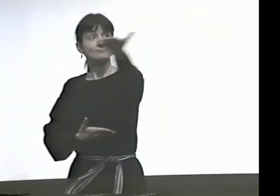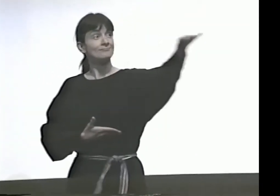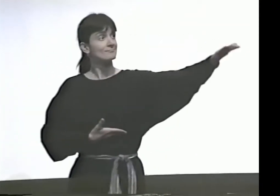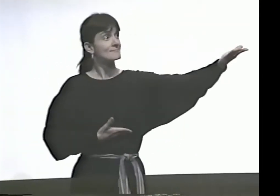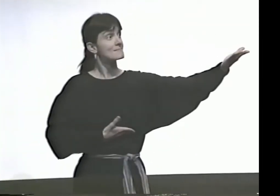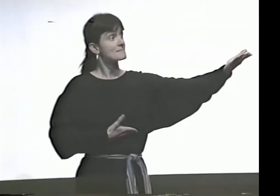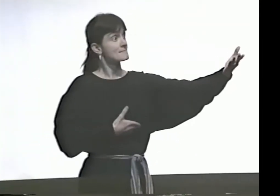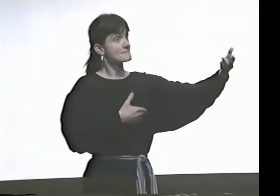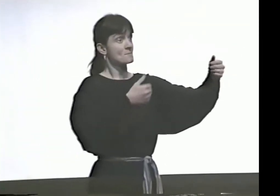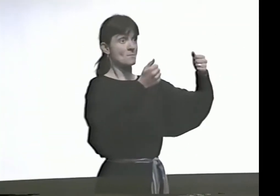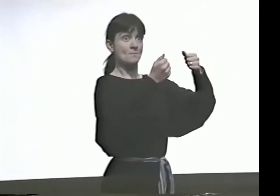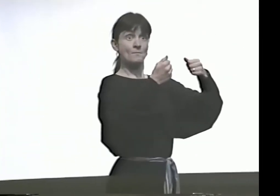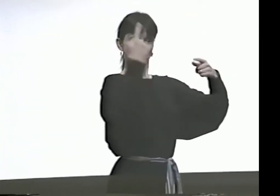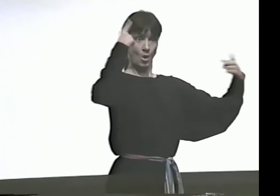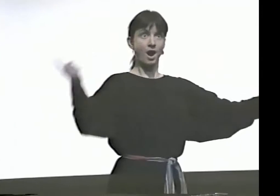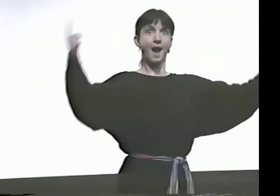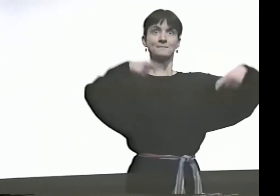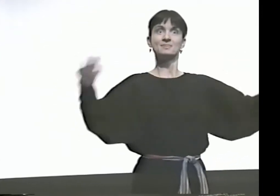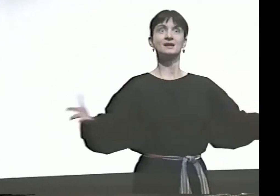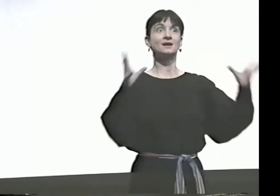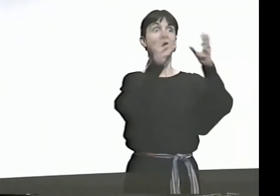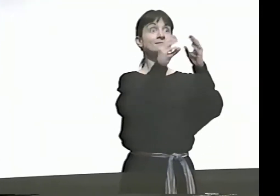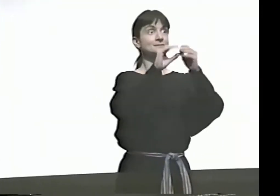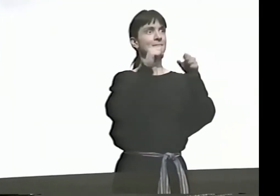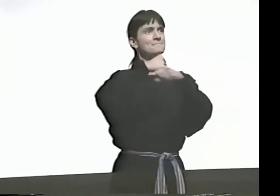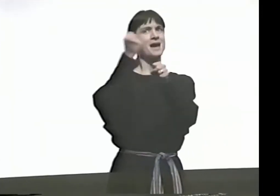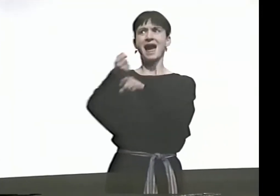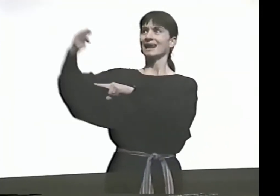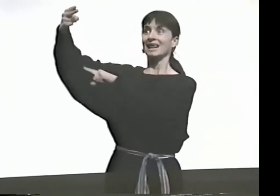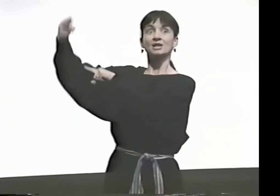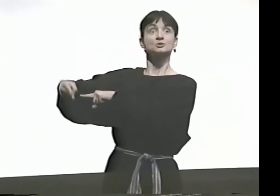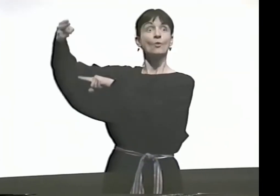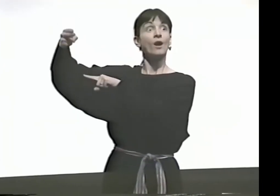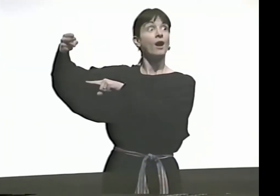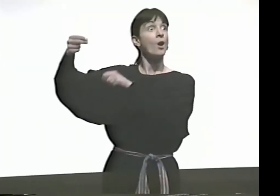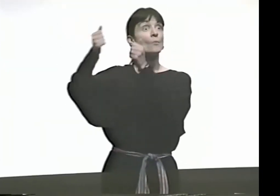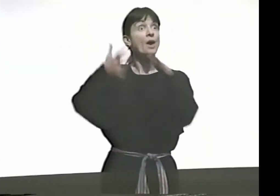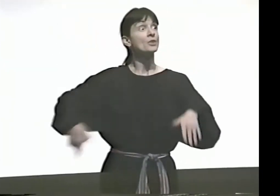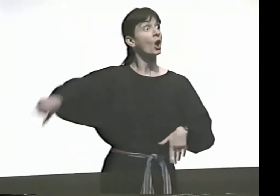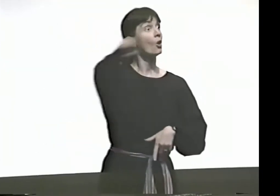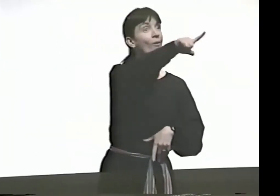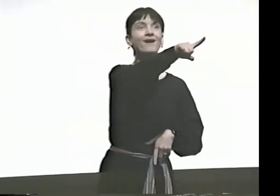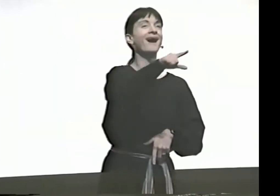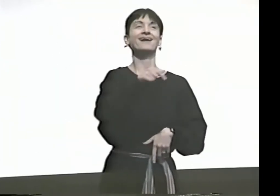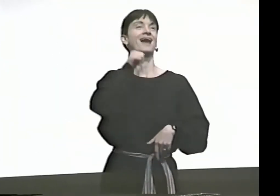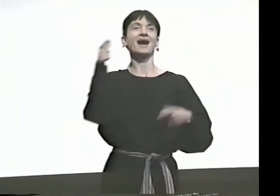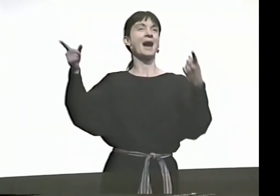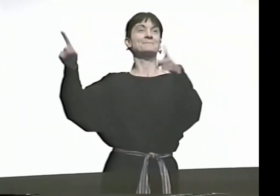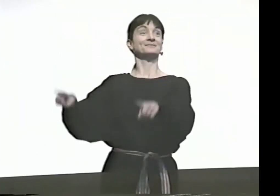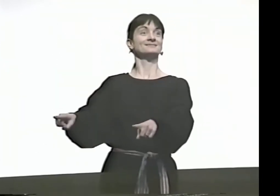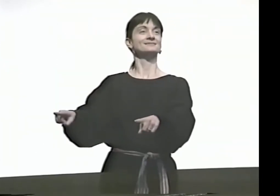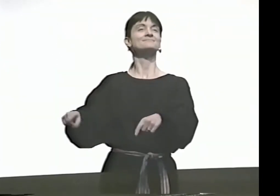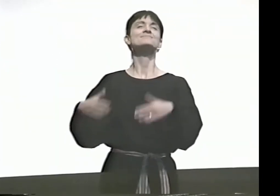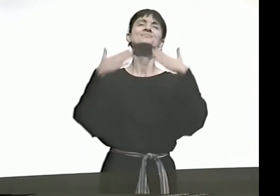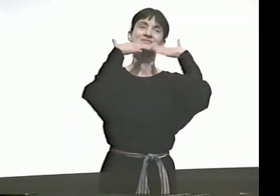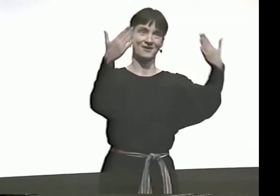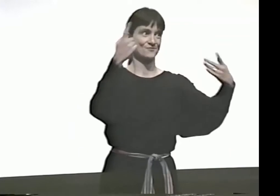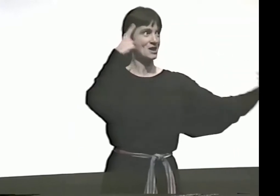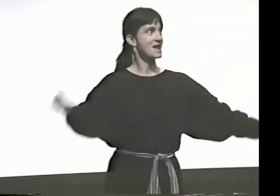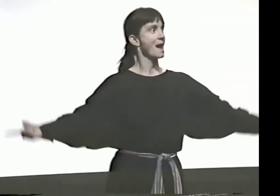AND THANK YOU TO ALL OF YOU WHO HAVE COME HERE TO THE CONFERENCE AND MADE THIS A HISTORIC EVENT. WITHOUT YOU, IT COULDN'T HAPPEN.